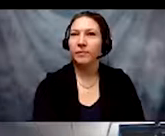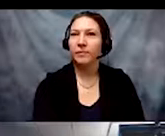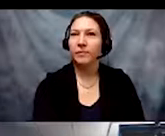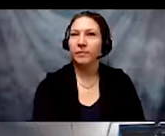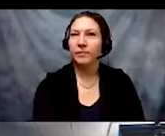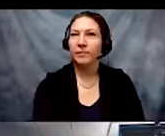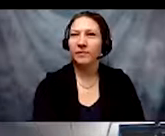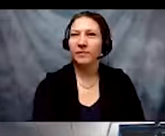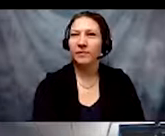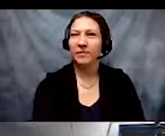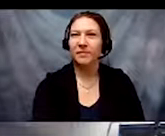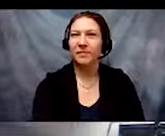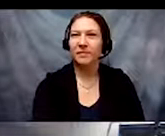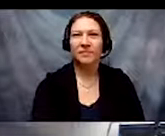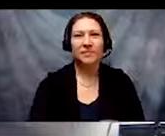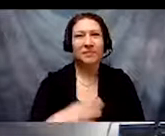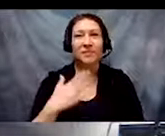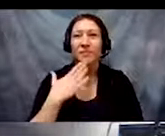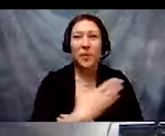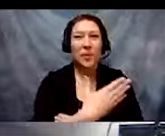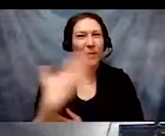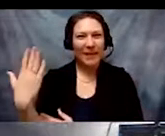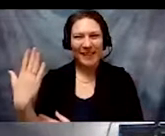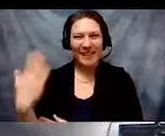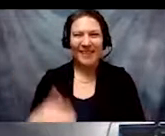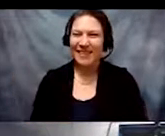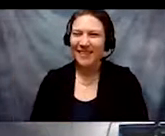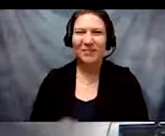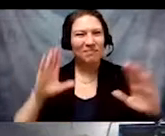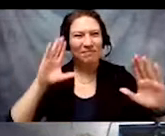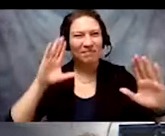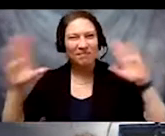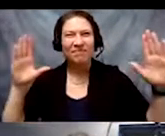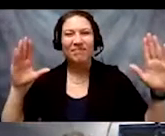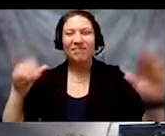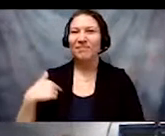Okay! Good morning everyone. Hello, I'm Rebecca Dosch Brown